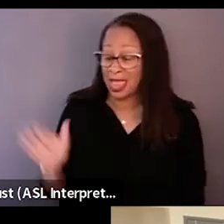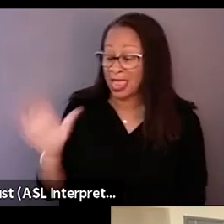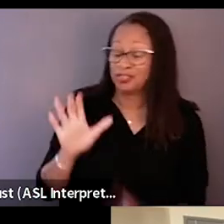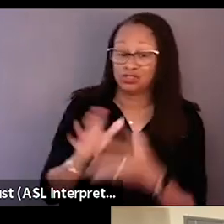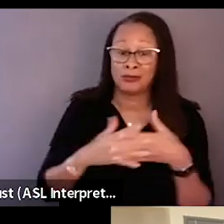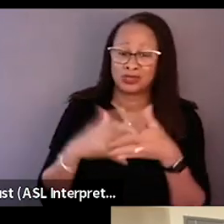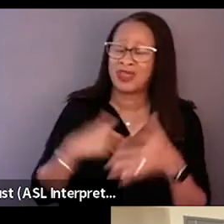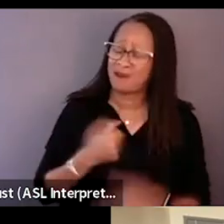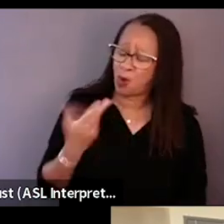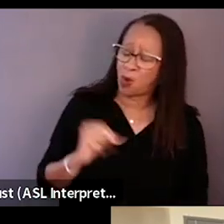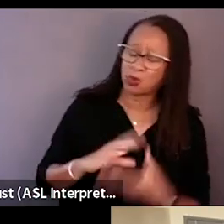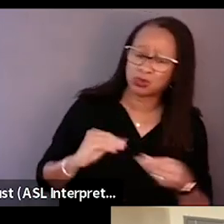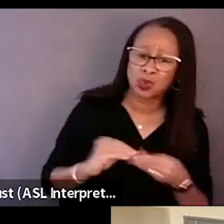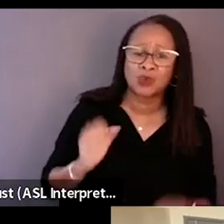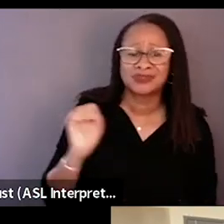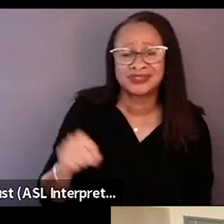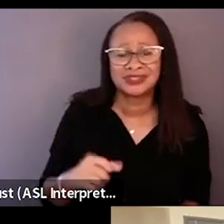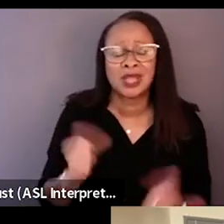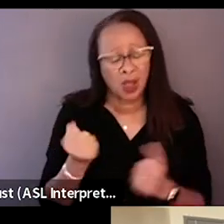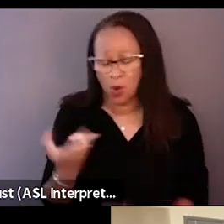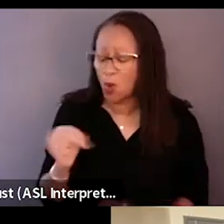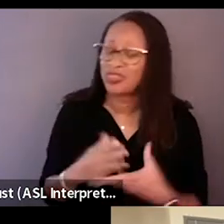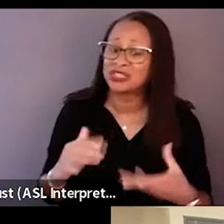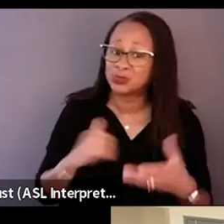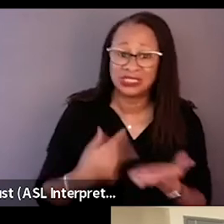and we have our own things to reconcile within ourselves,